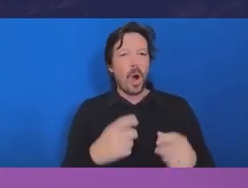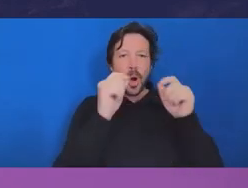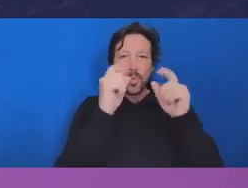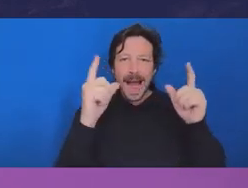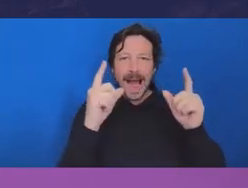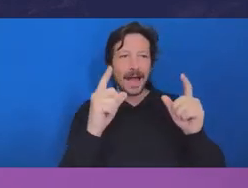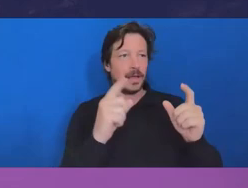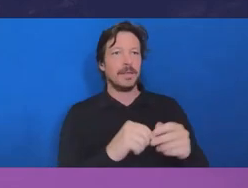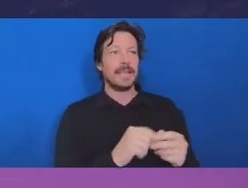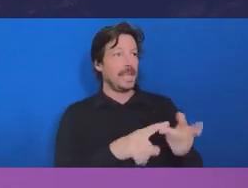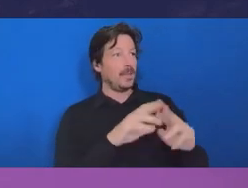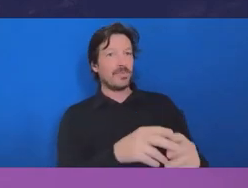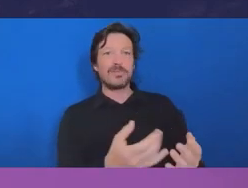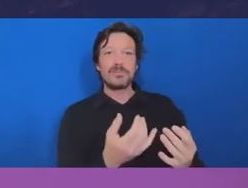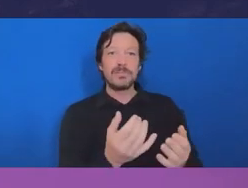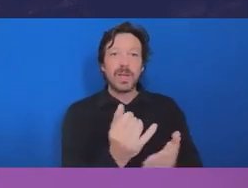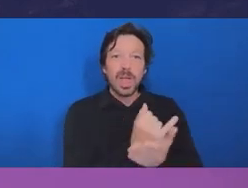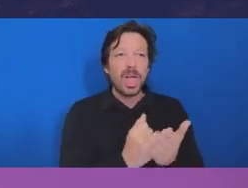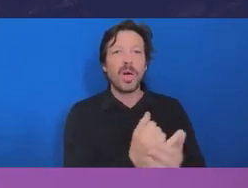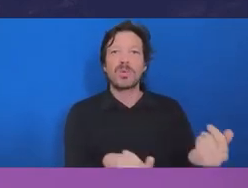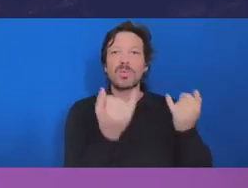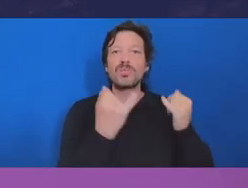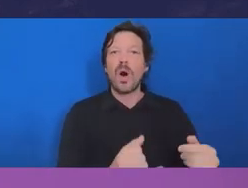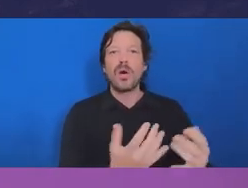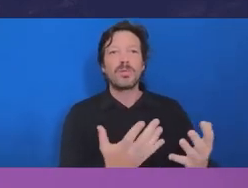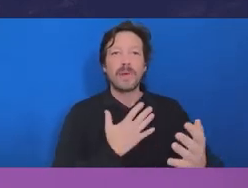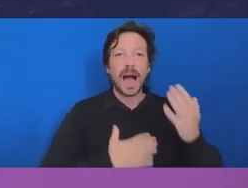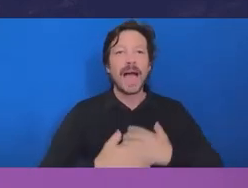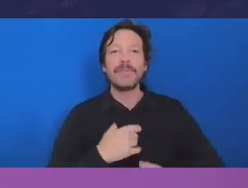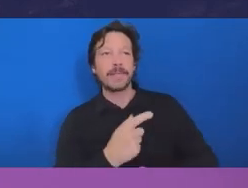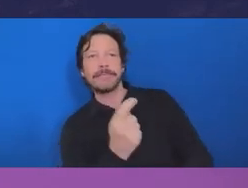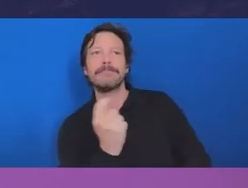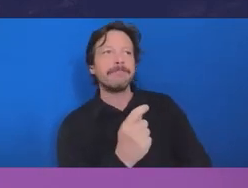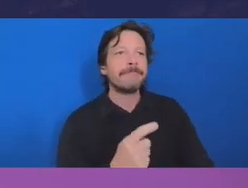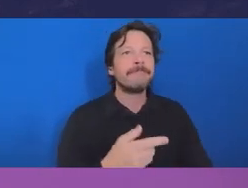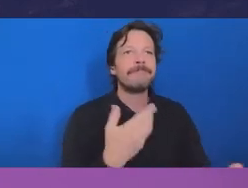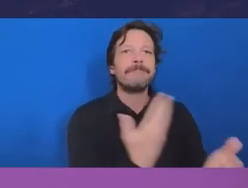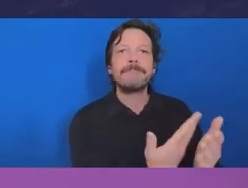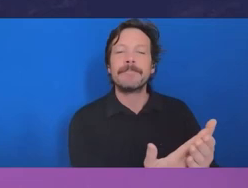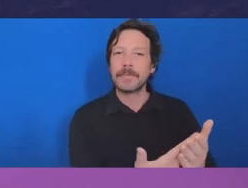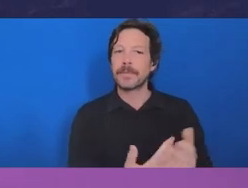Because ultimately what is we would all be expanding what creates an integrity culture is the